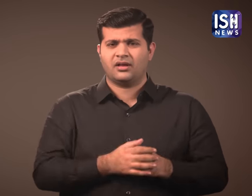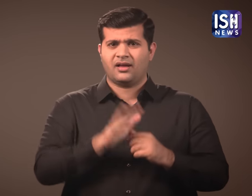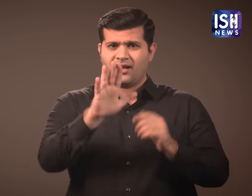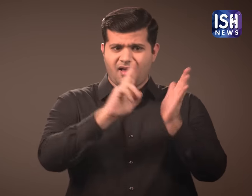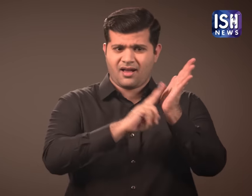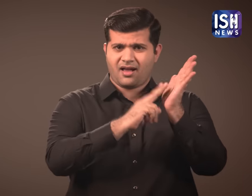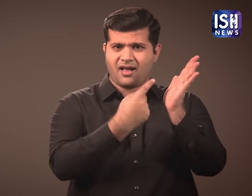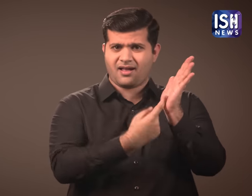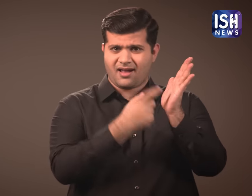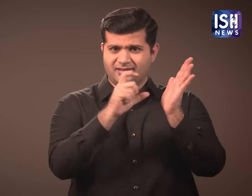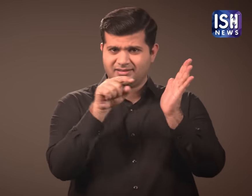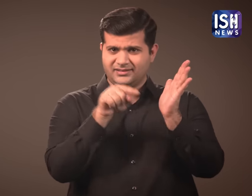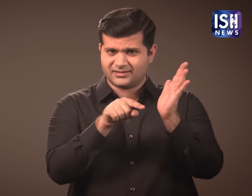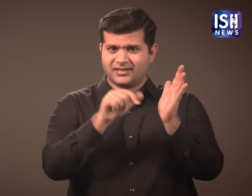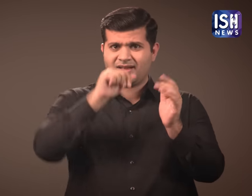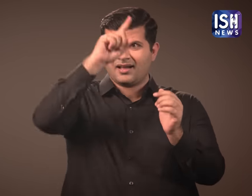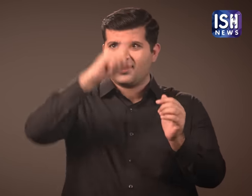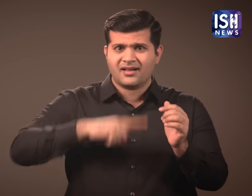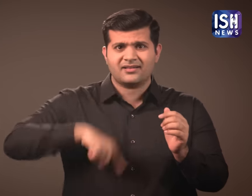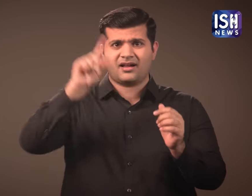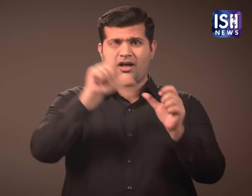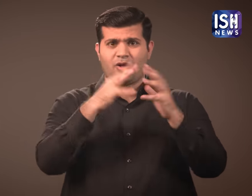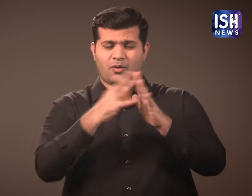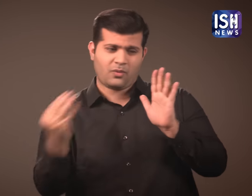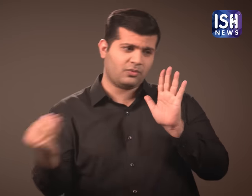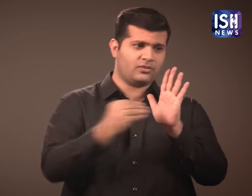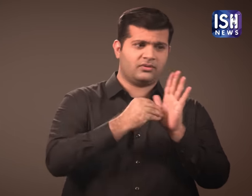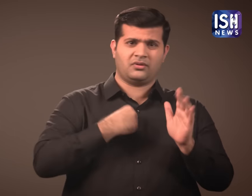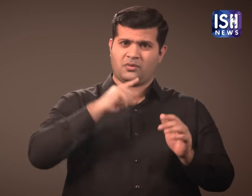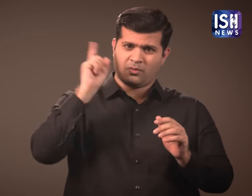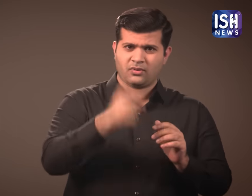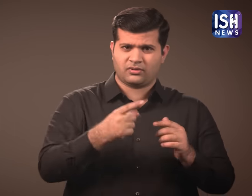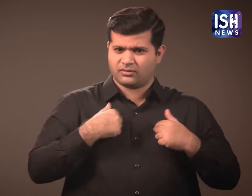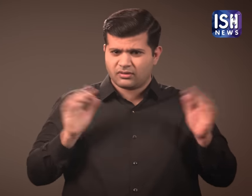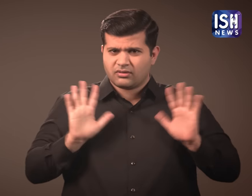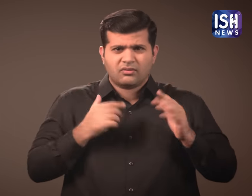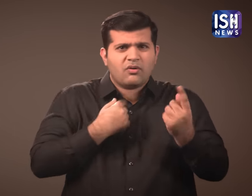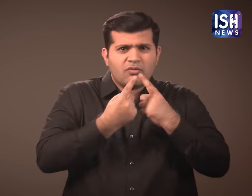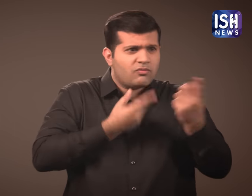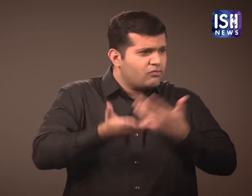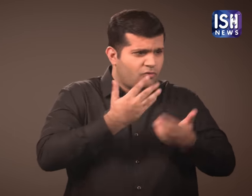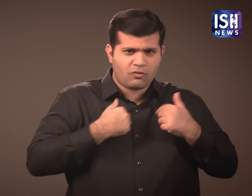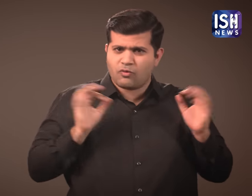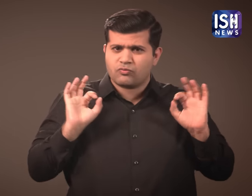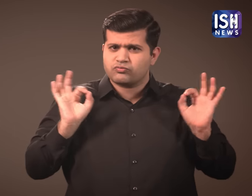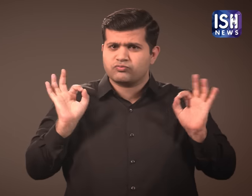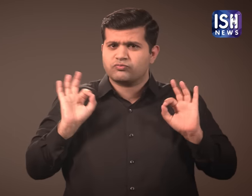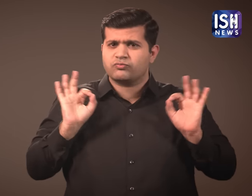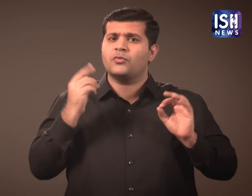there was no discussion of implementing NRC all over India.